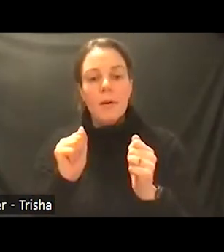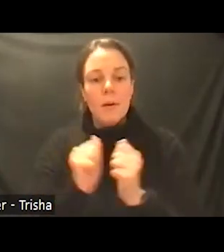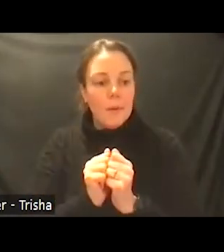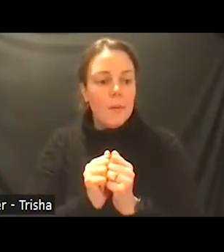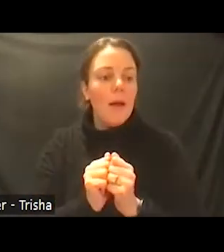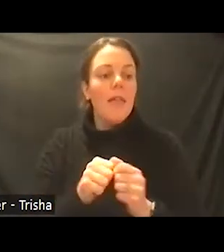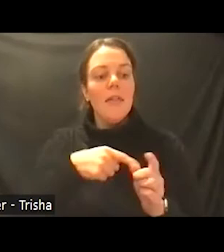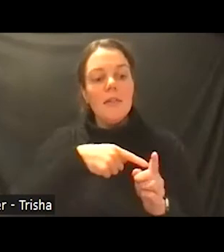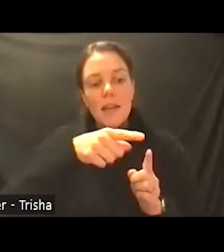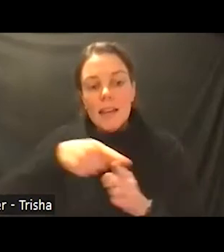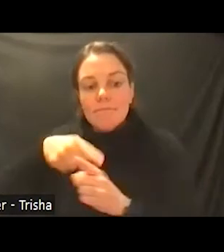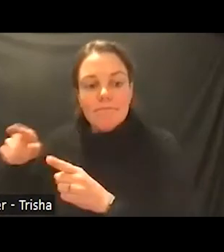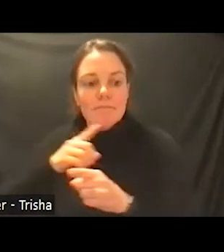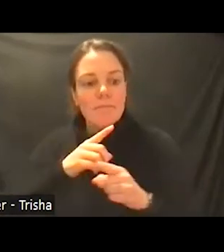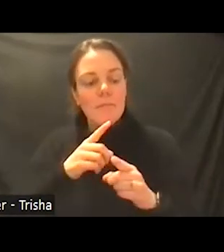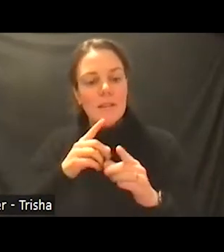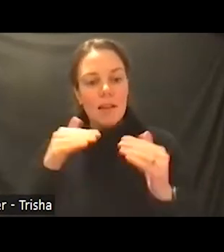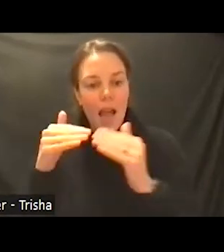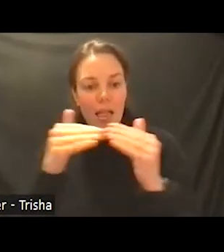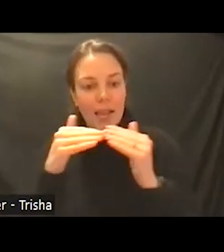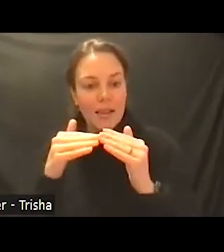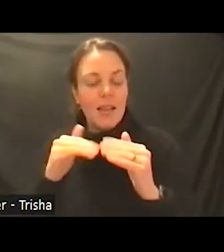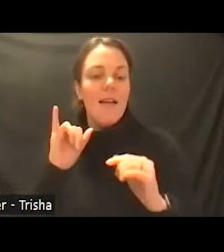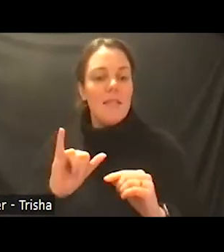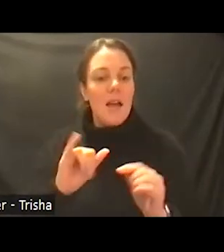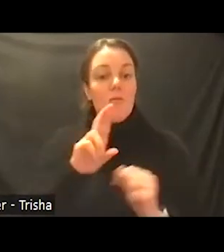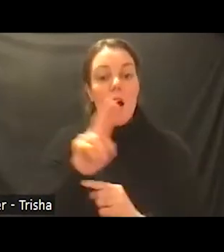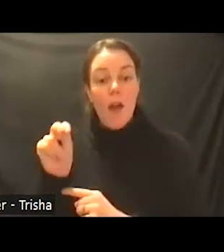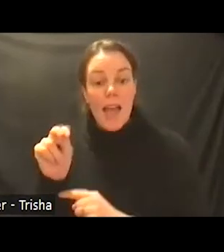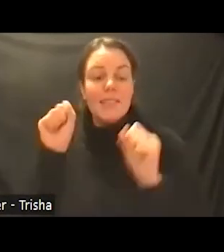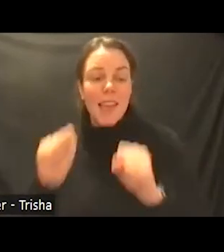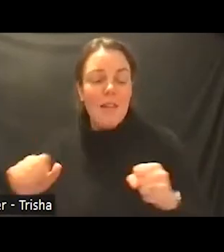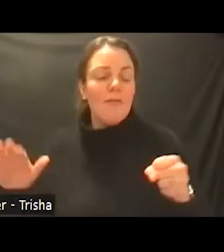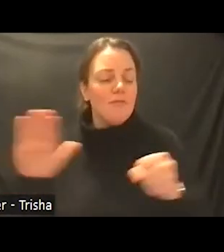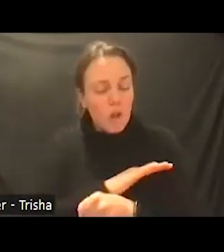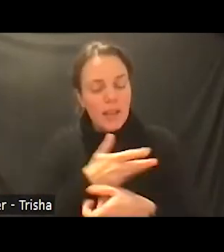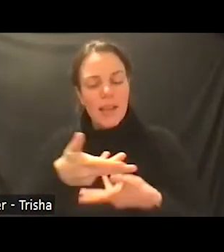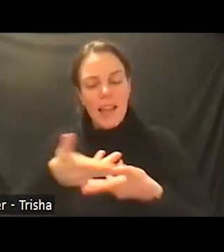the psychiatric mental health registered nurses are able to fully engage the entire scope of their